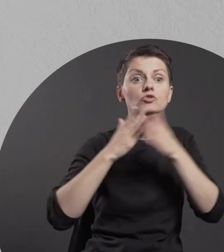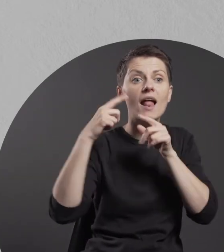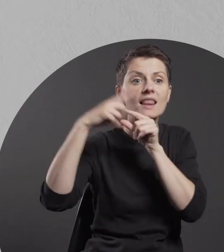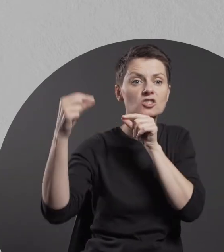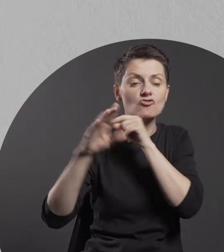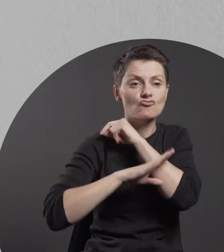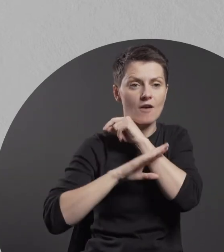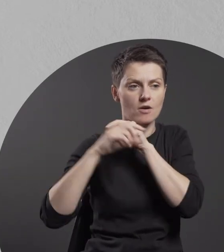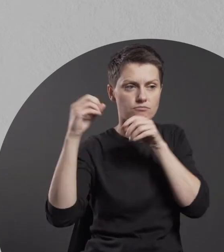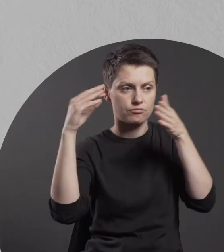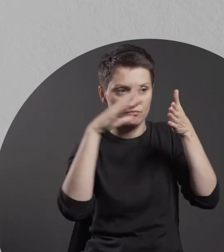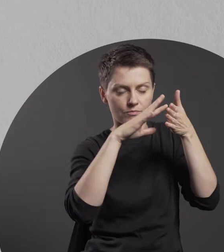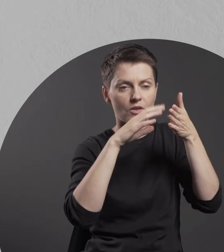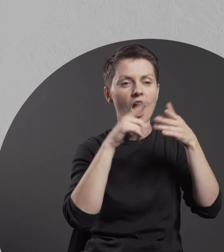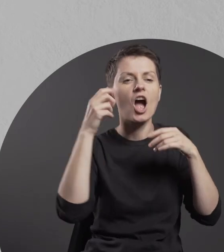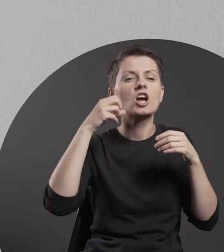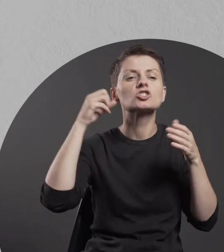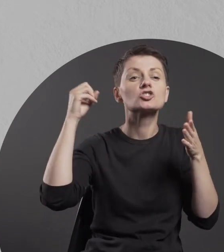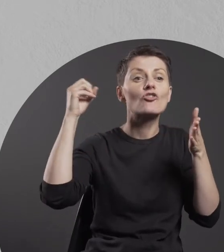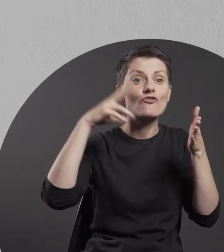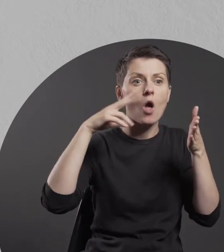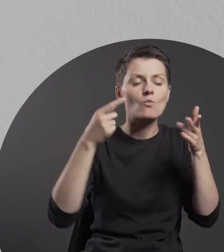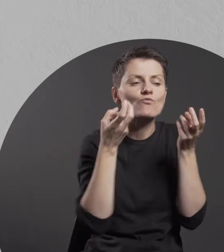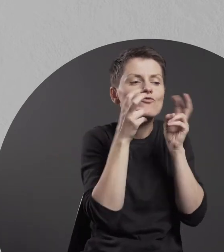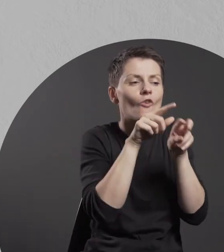Right on the surface, organic marks are created by the sunlight,